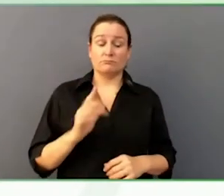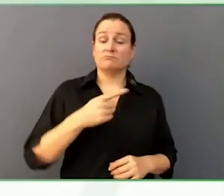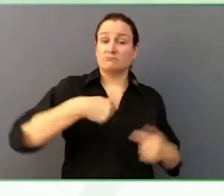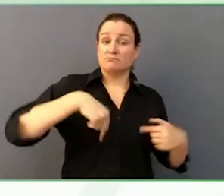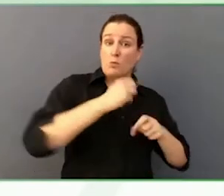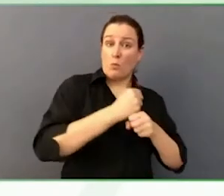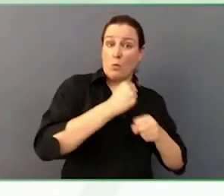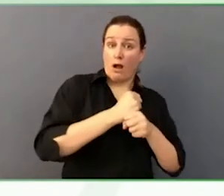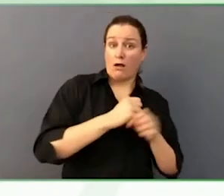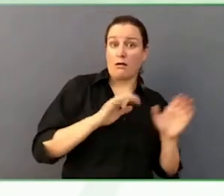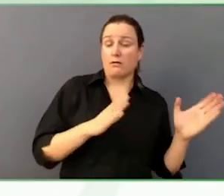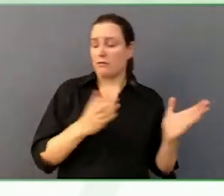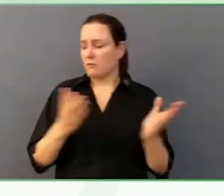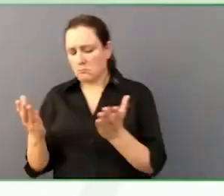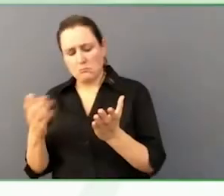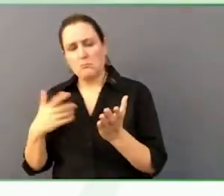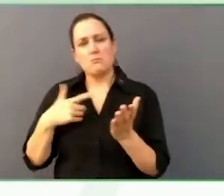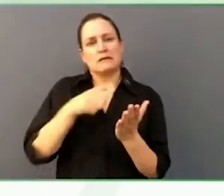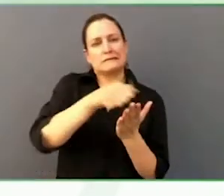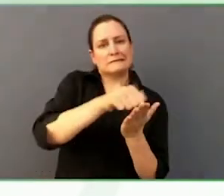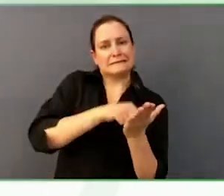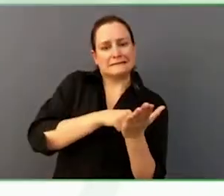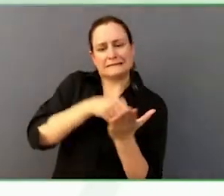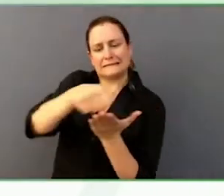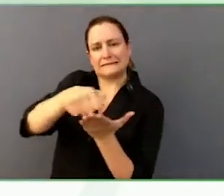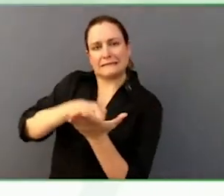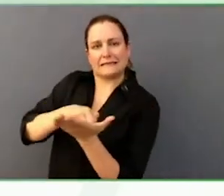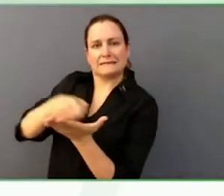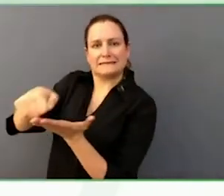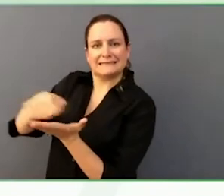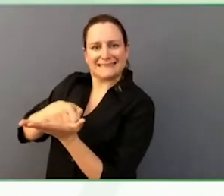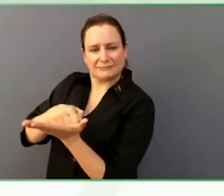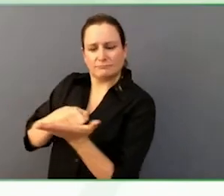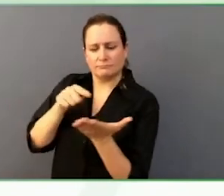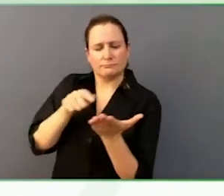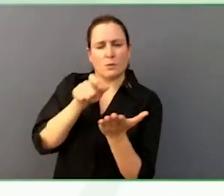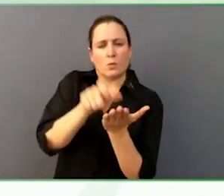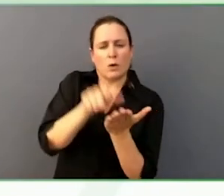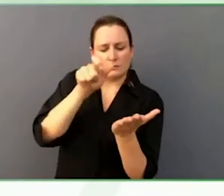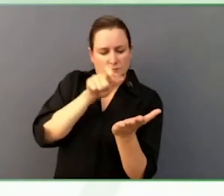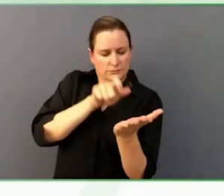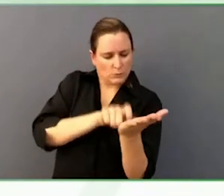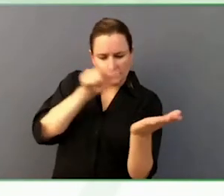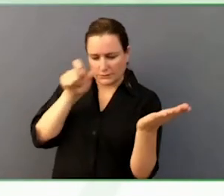that he has some limited speech, which he uses very, very creatively,